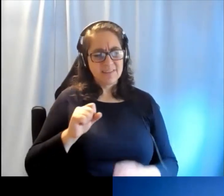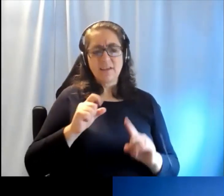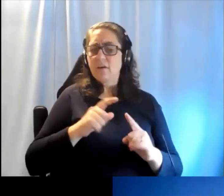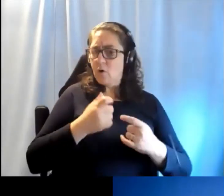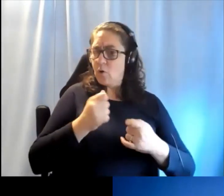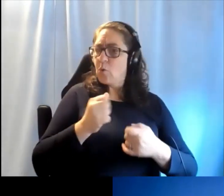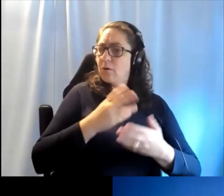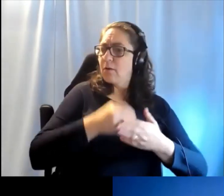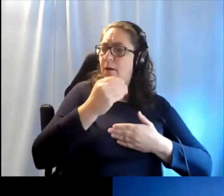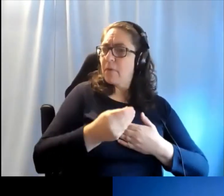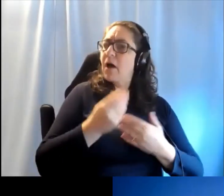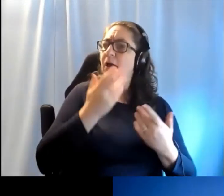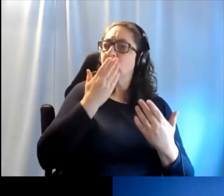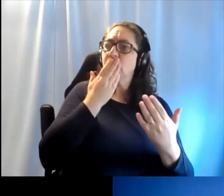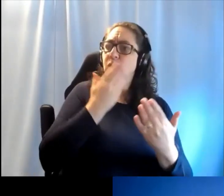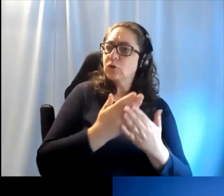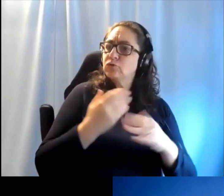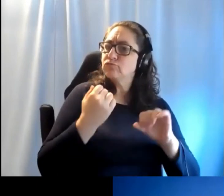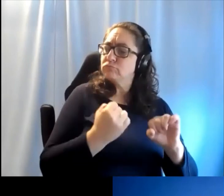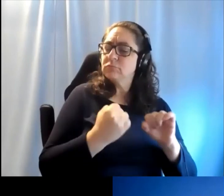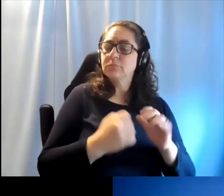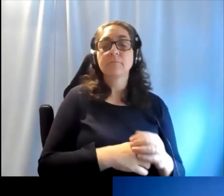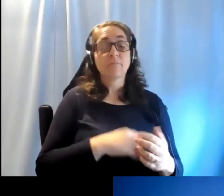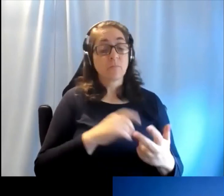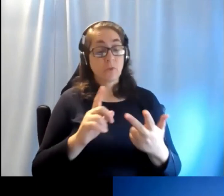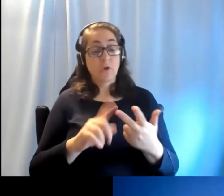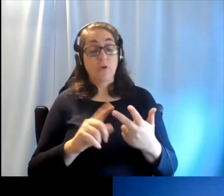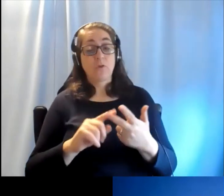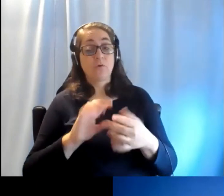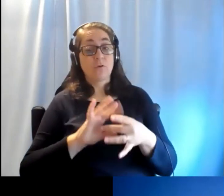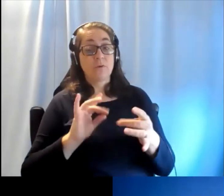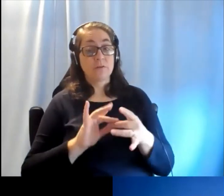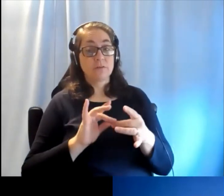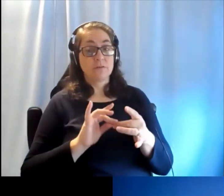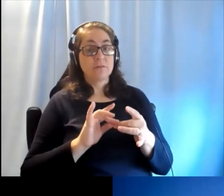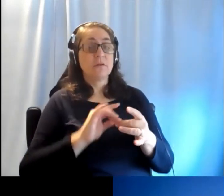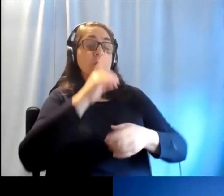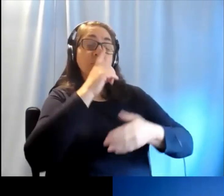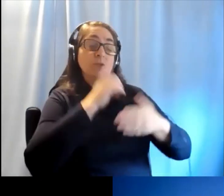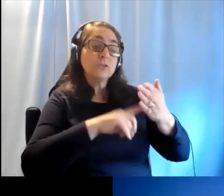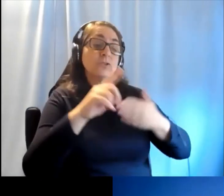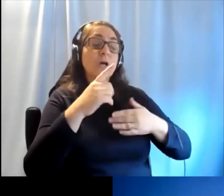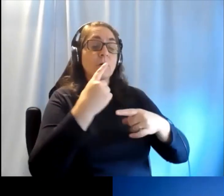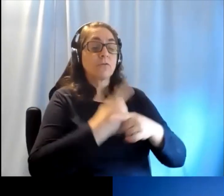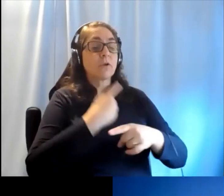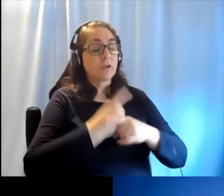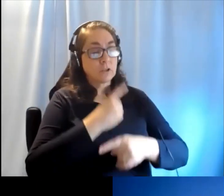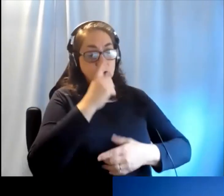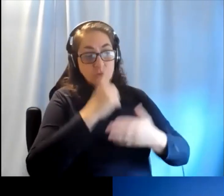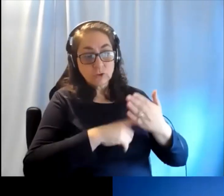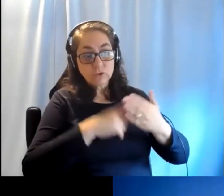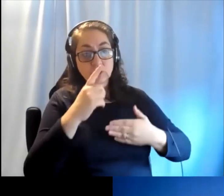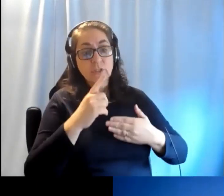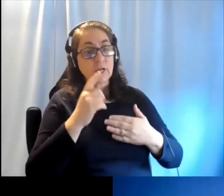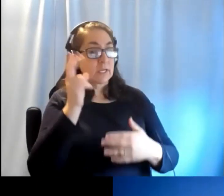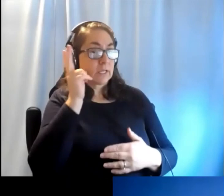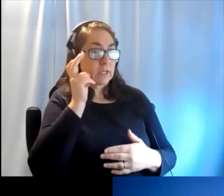down your risk a lot. And the third message I would like to give to them is check your hearing, so there are